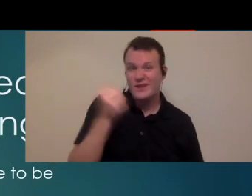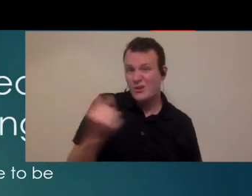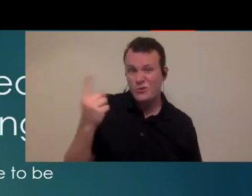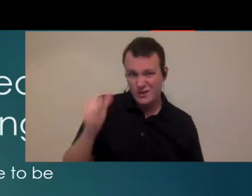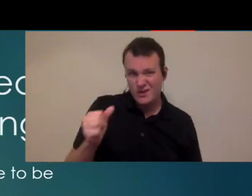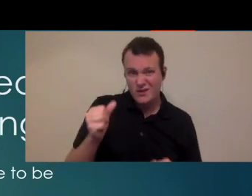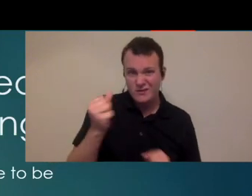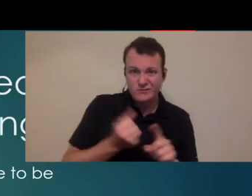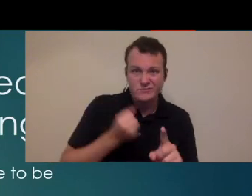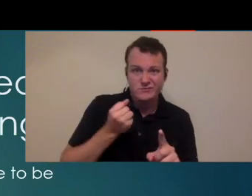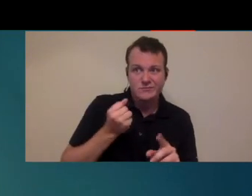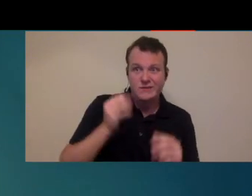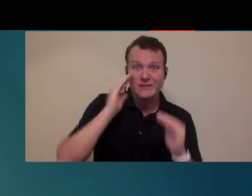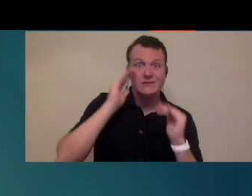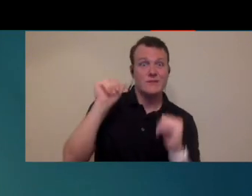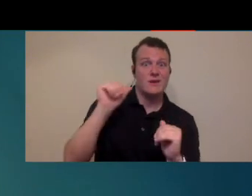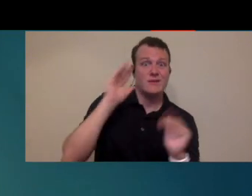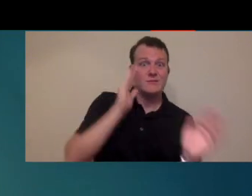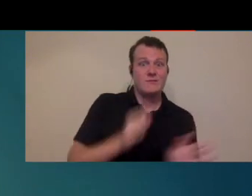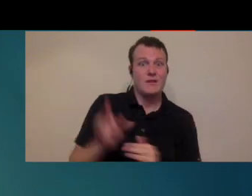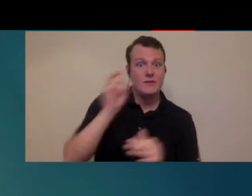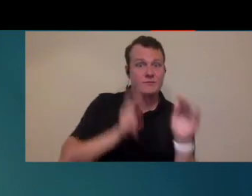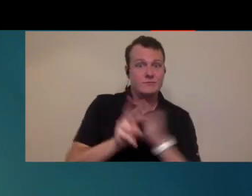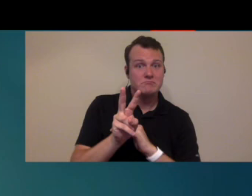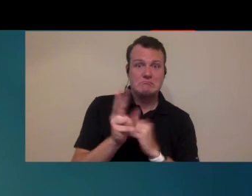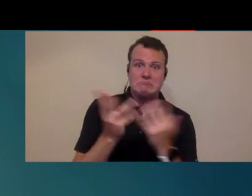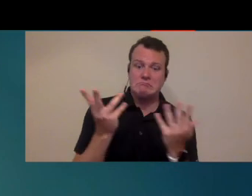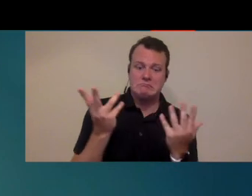planned for so I just have a couple of real brief slides here